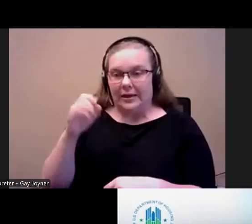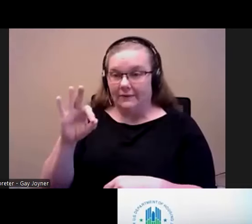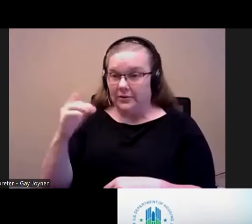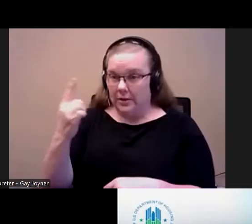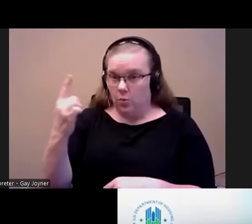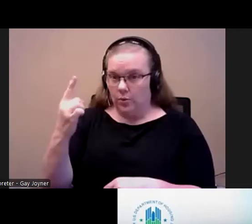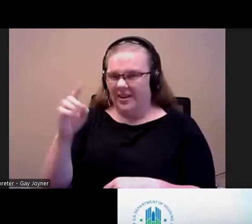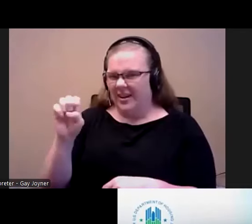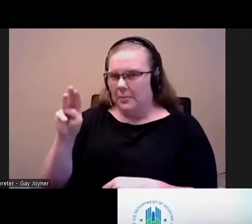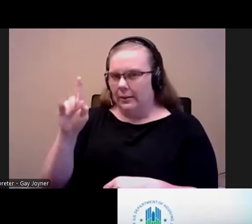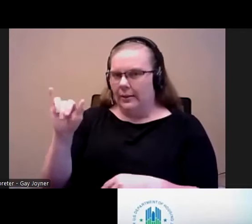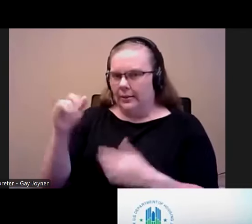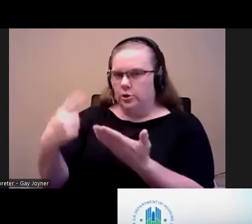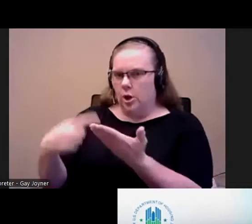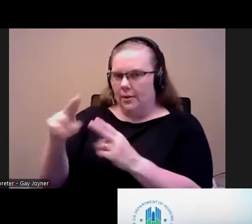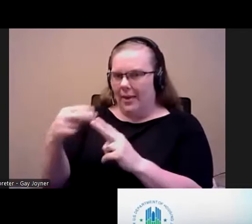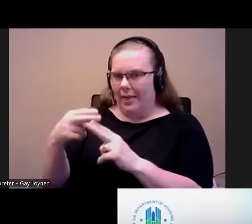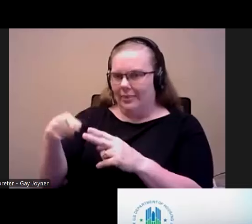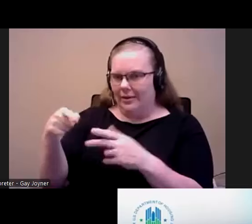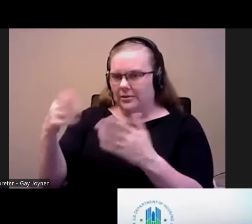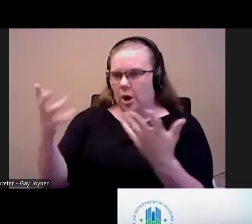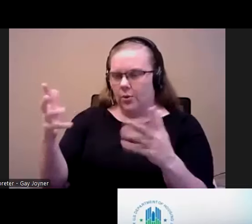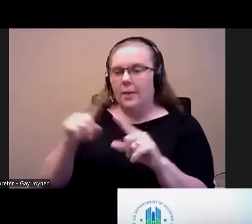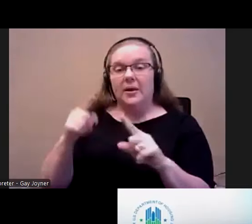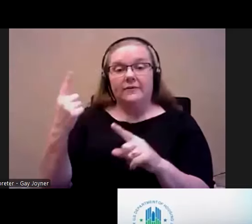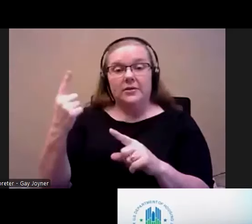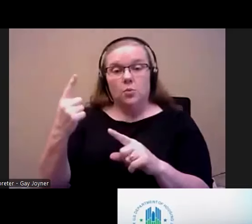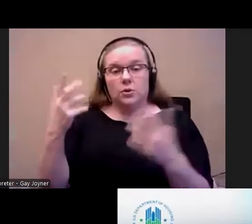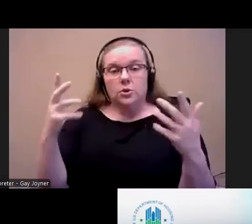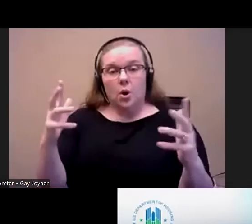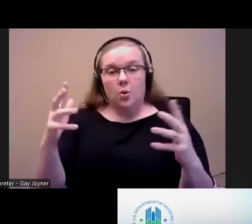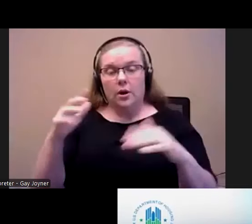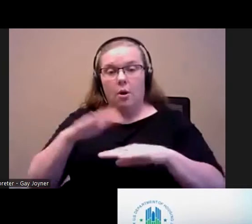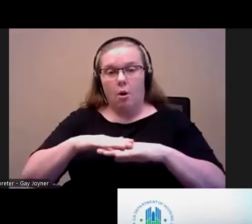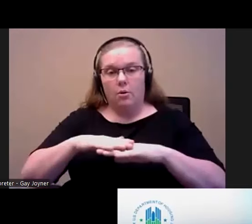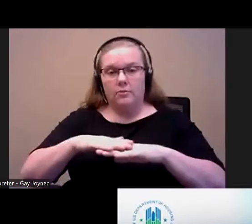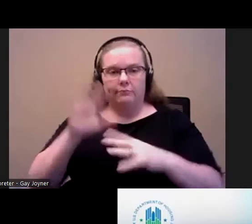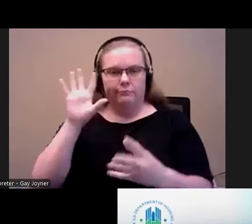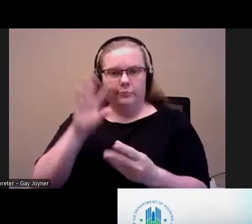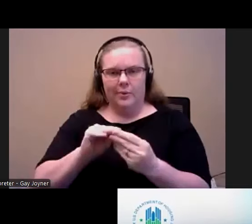covered this already, but if somebody's already on the overall housing choice voucher waitlist,